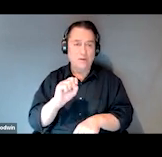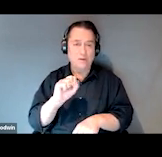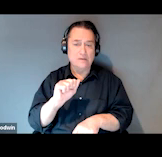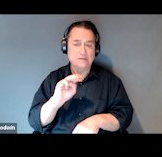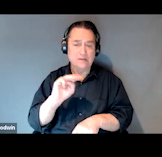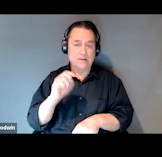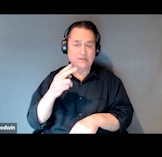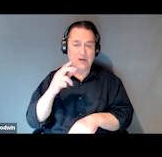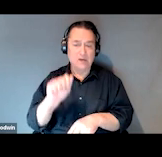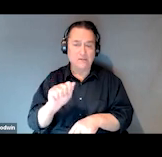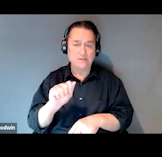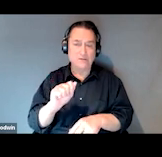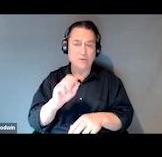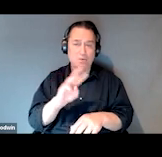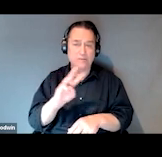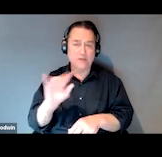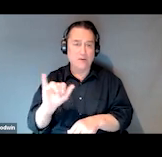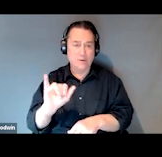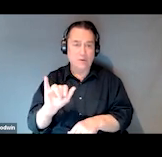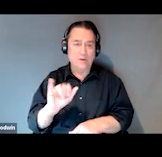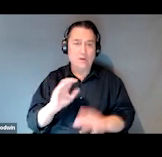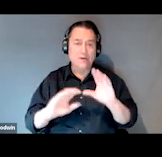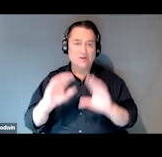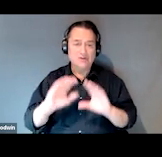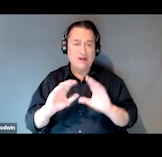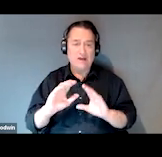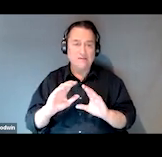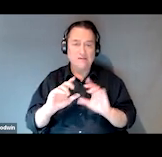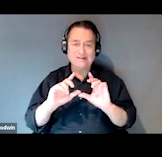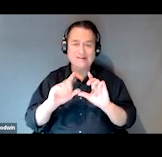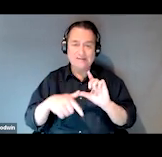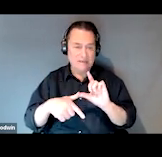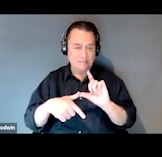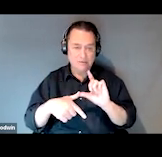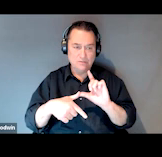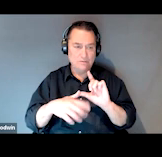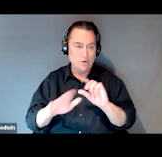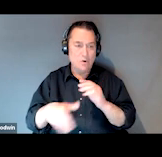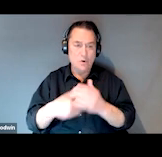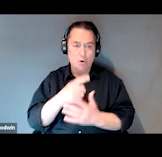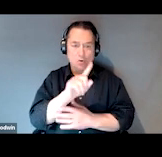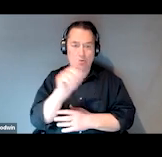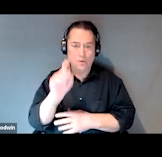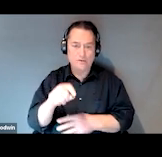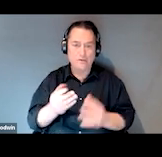The chat is disabled and all participant lines will be muted, so all questions can come through the Q and A feature